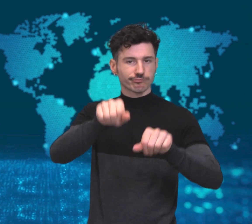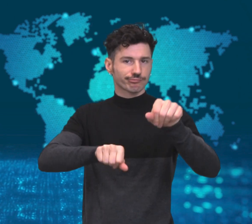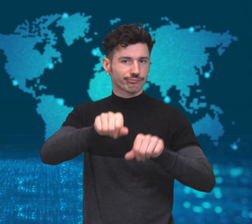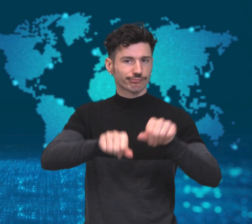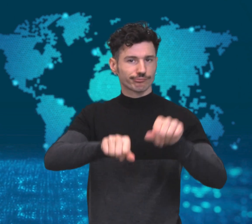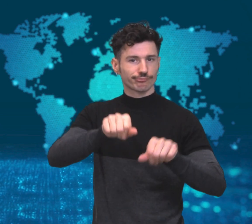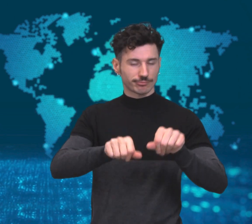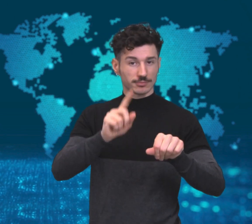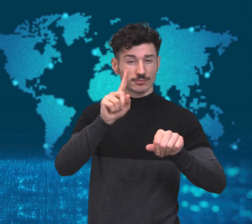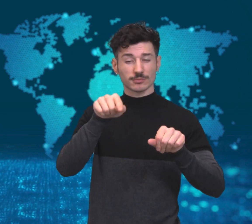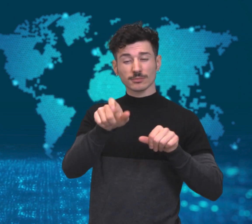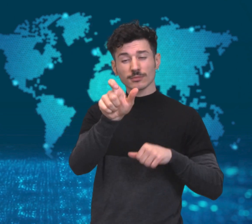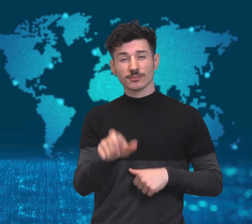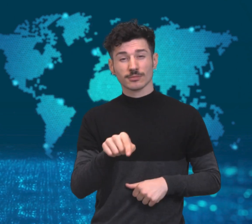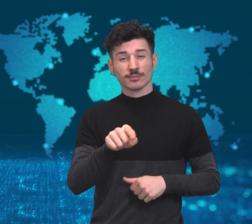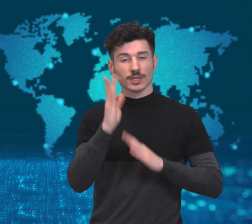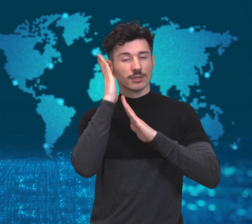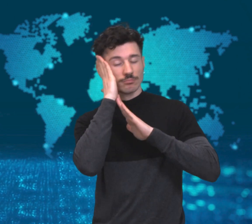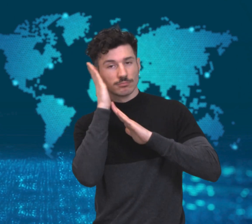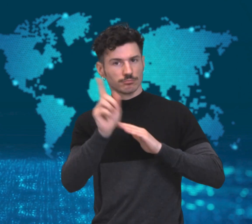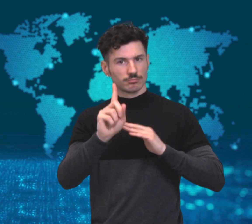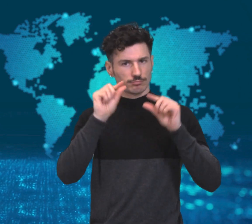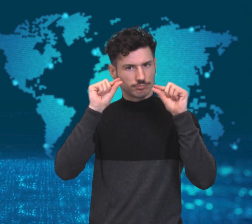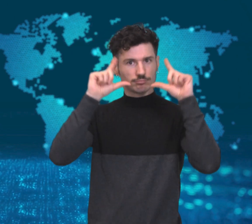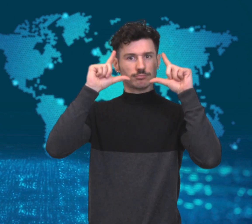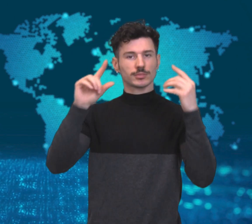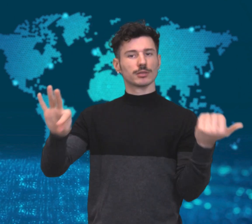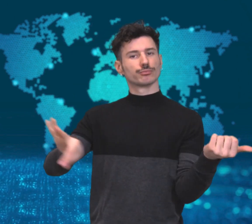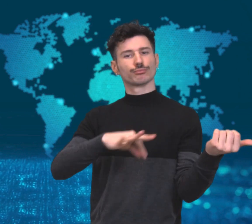was awake and playing her violin.